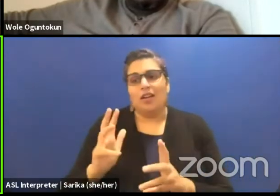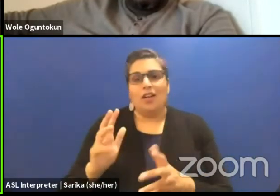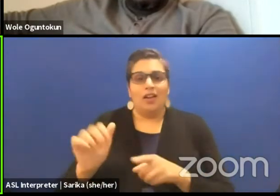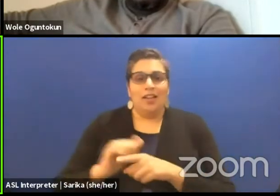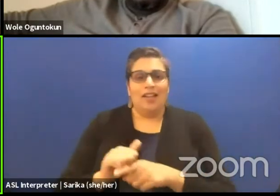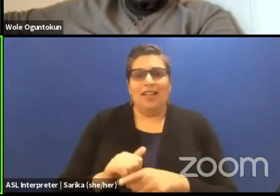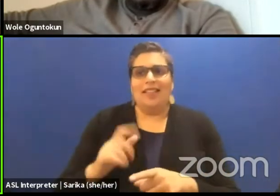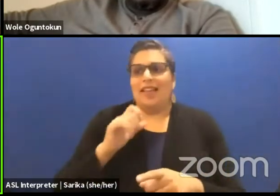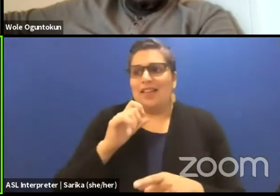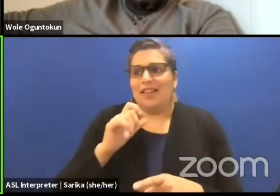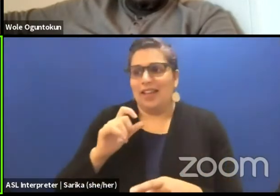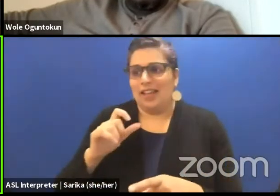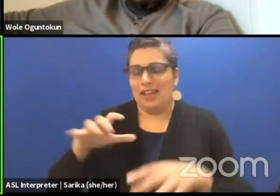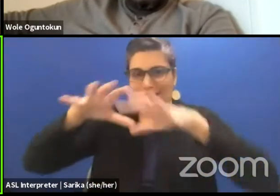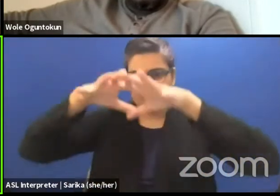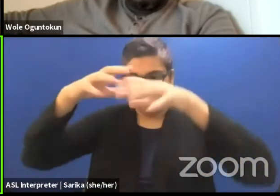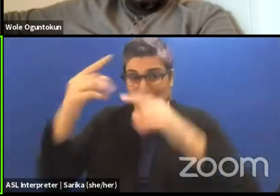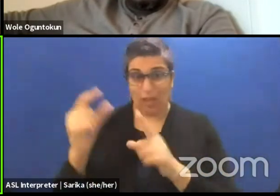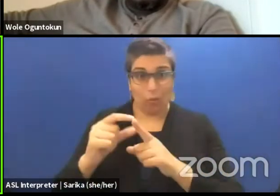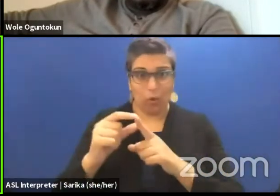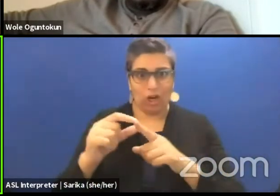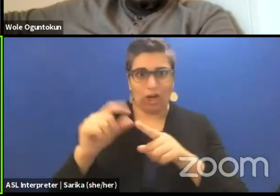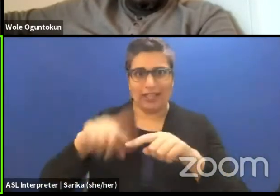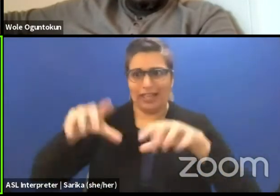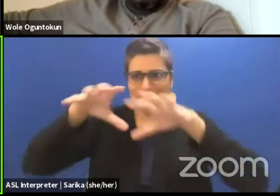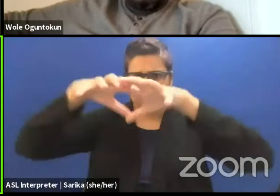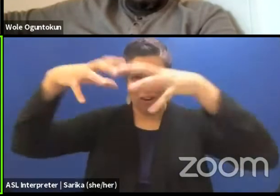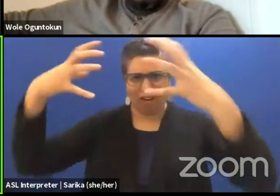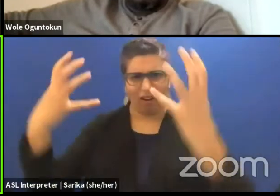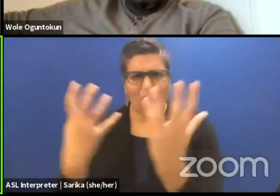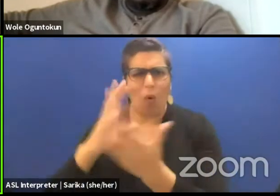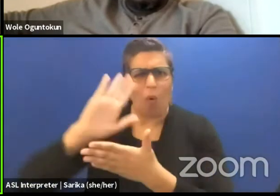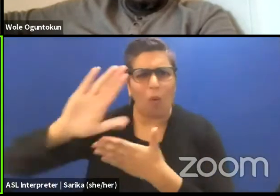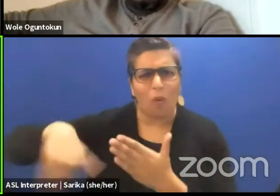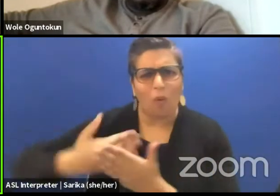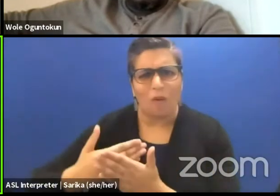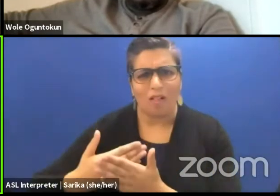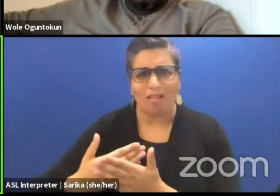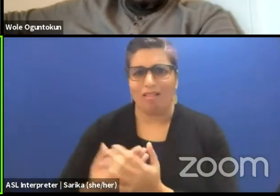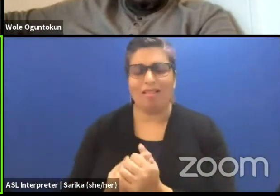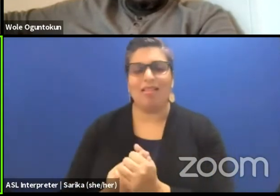or in the word performance as in performance art have been happening and are still happening.